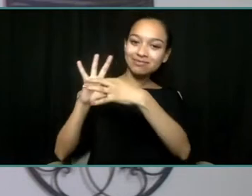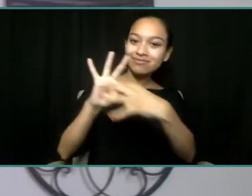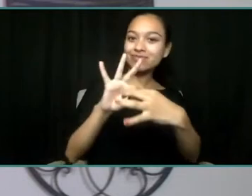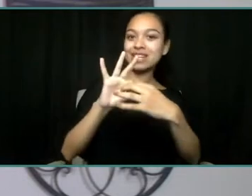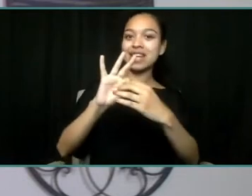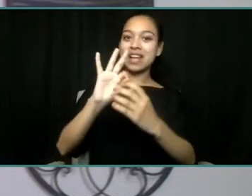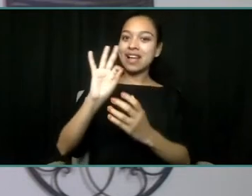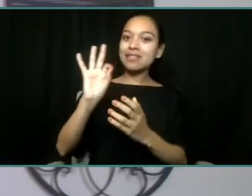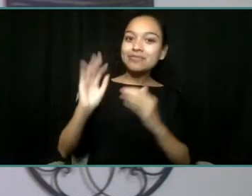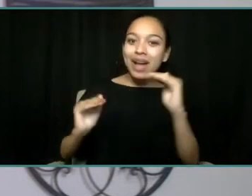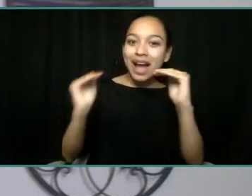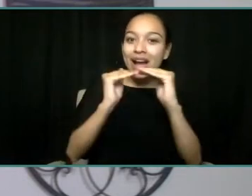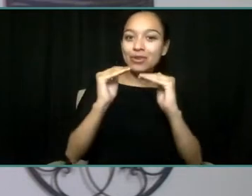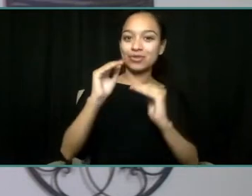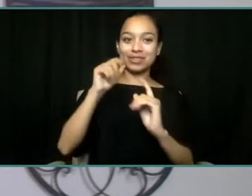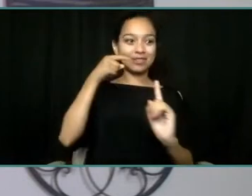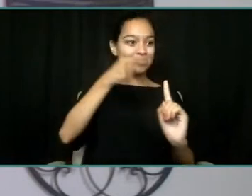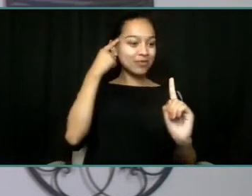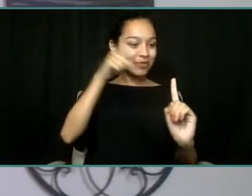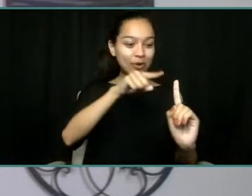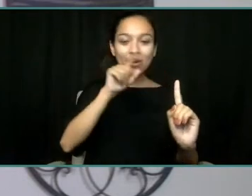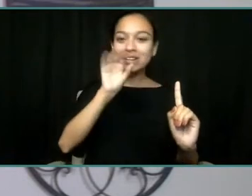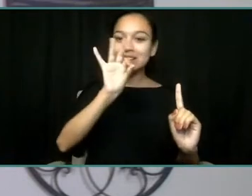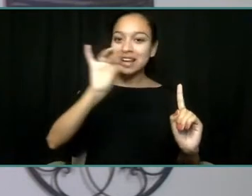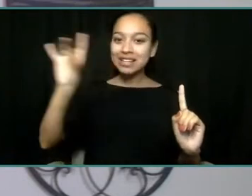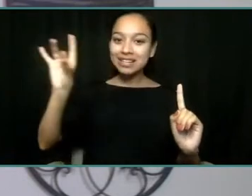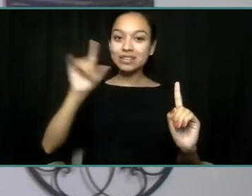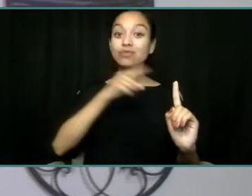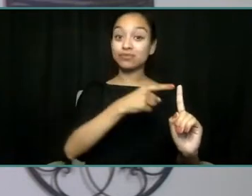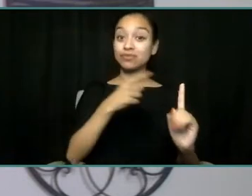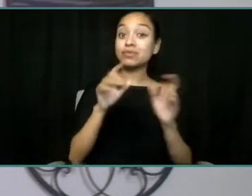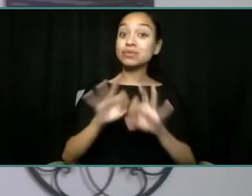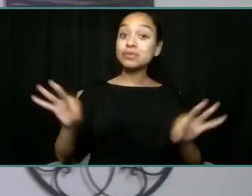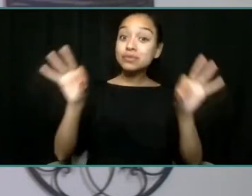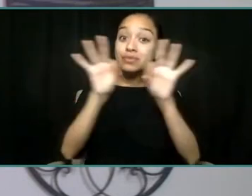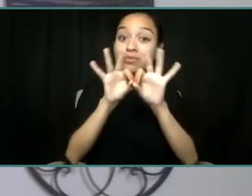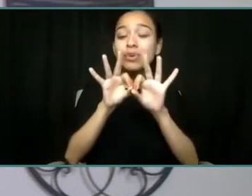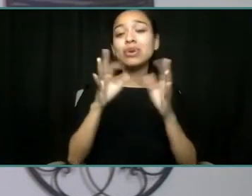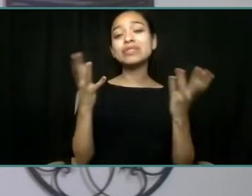One unfortunate news is that Dr. Miriam Delphin-Rittmon is unfortunately unwell and we wish her a speedy recovery.